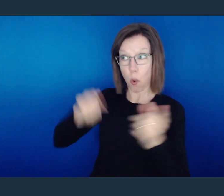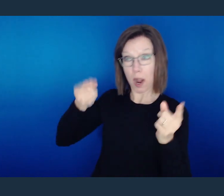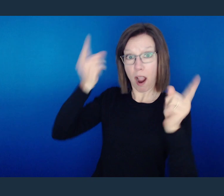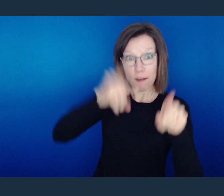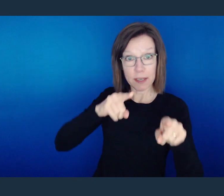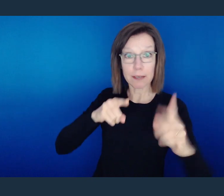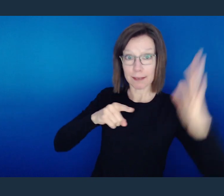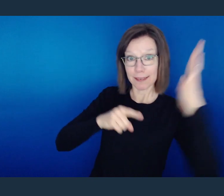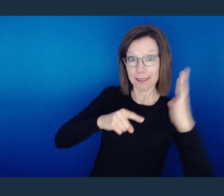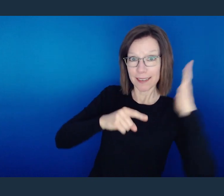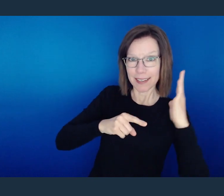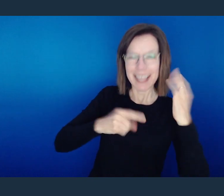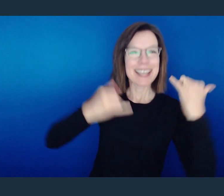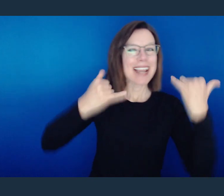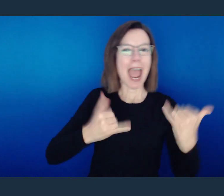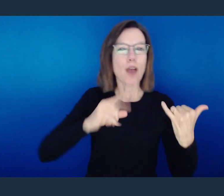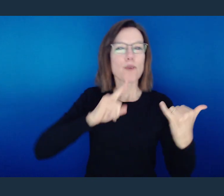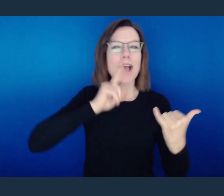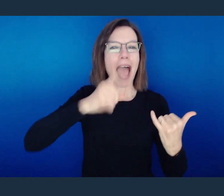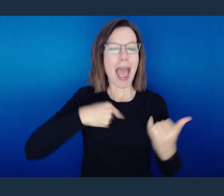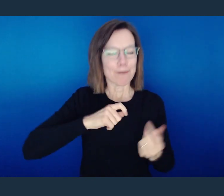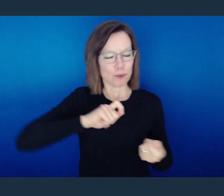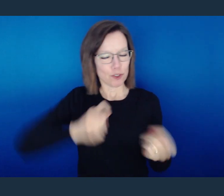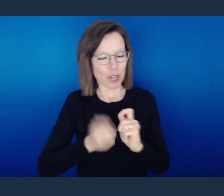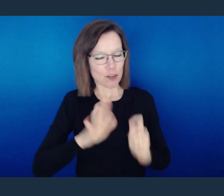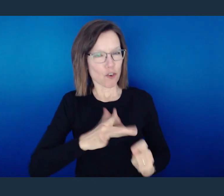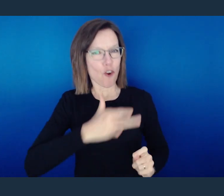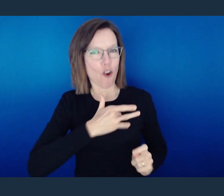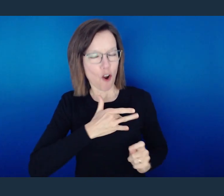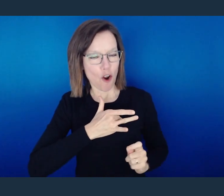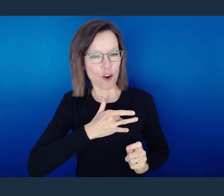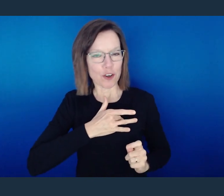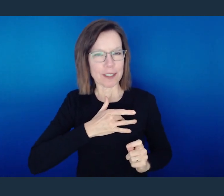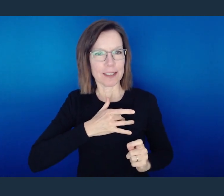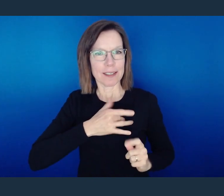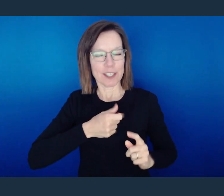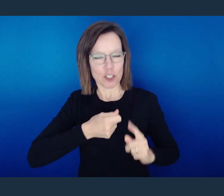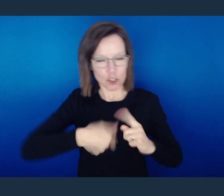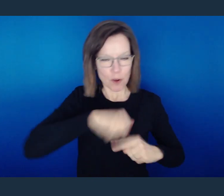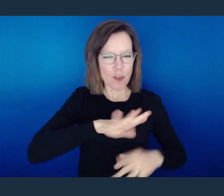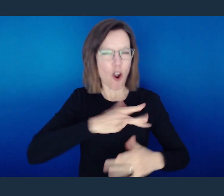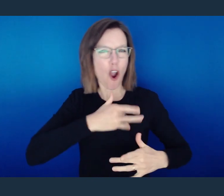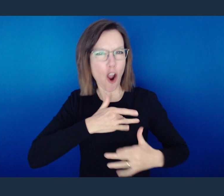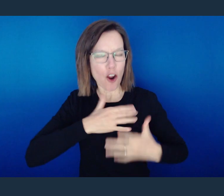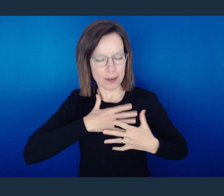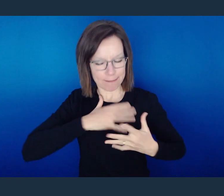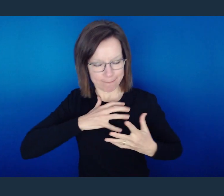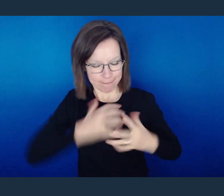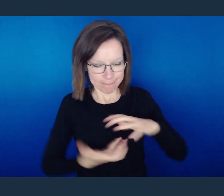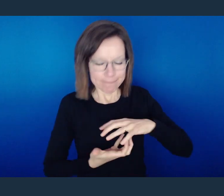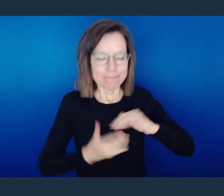which was the sign of the covenant, to a circumcision of the heart, which is the change that didn't